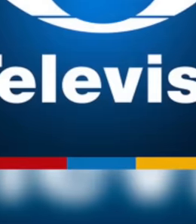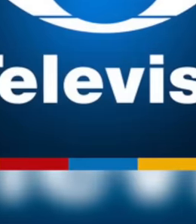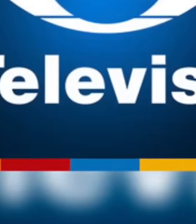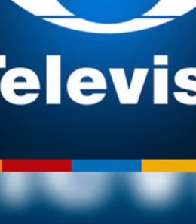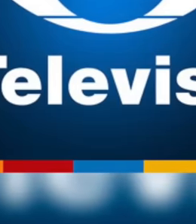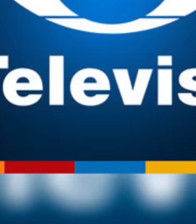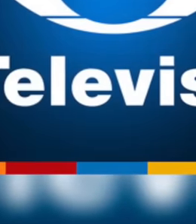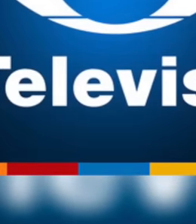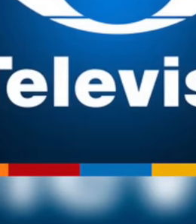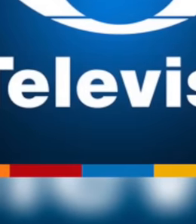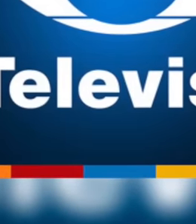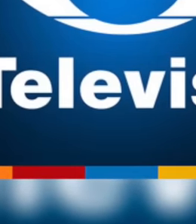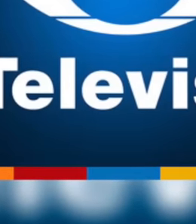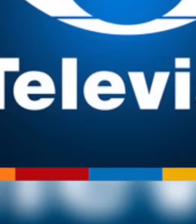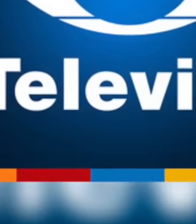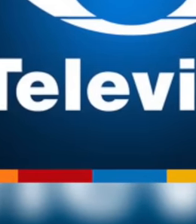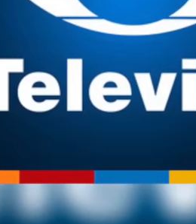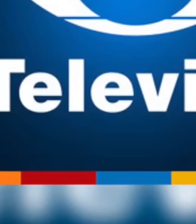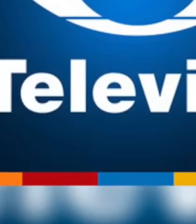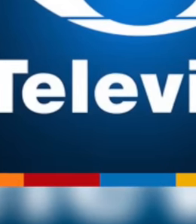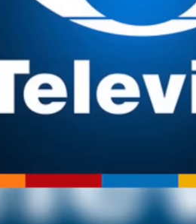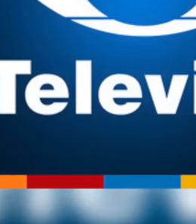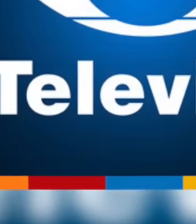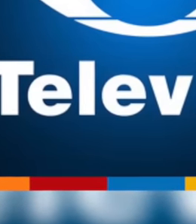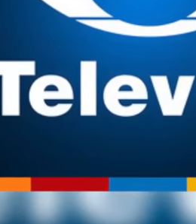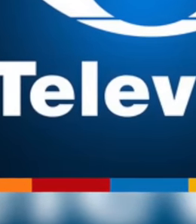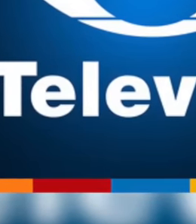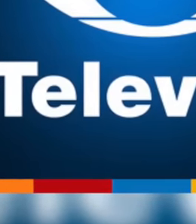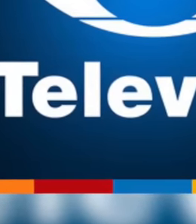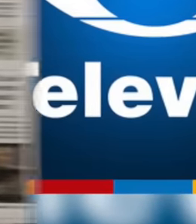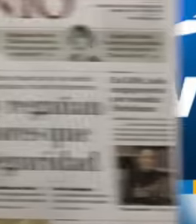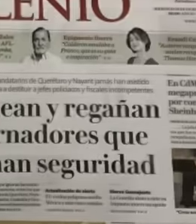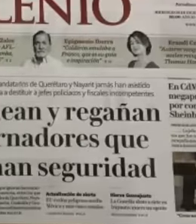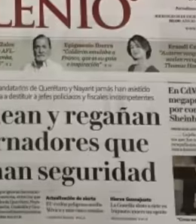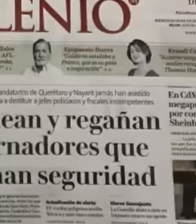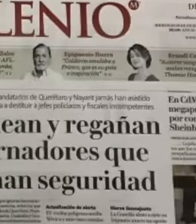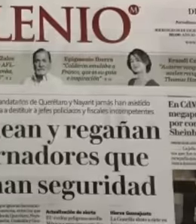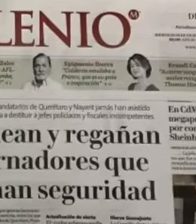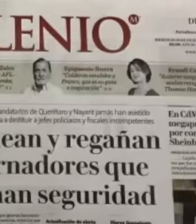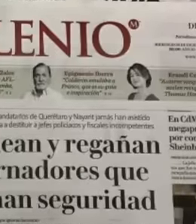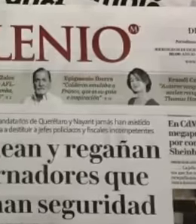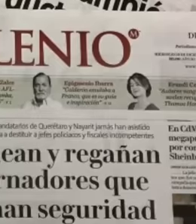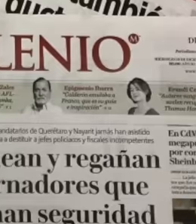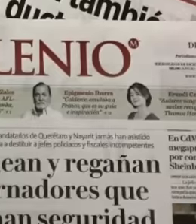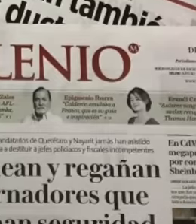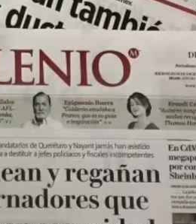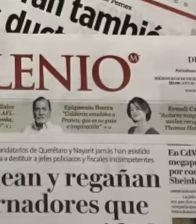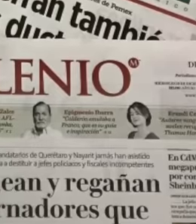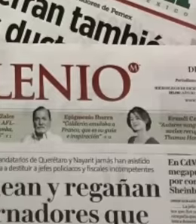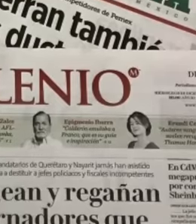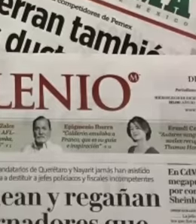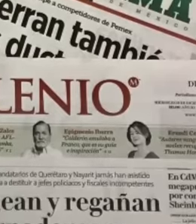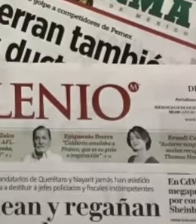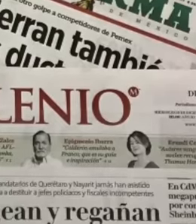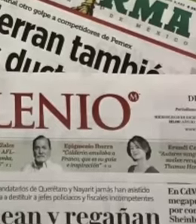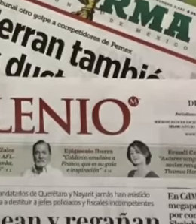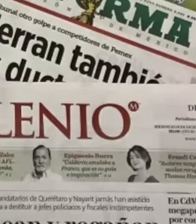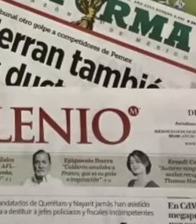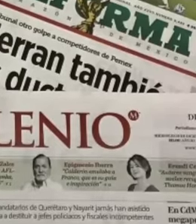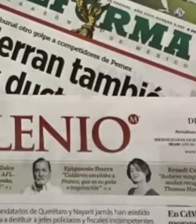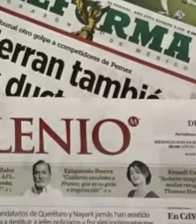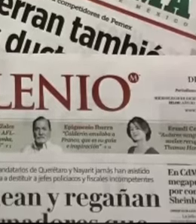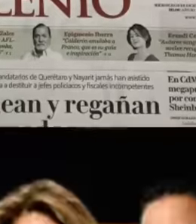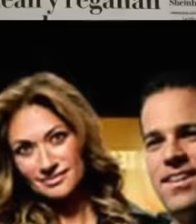Azteca image TV and newspapers such as the reform El Financiero among others. there are reporters